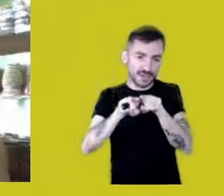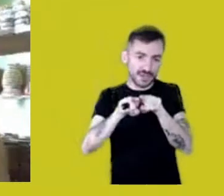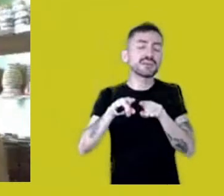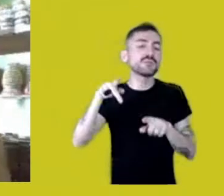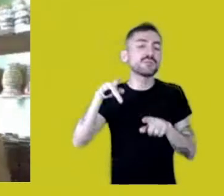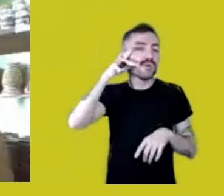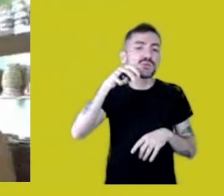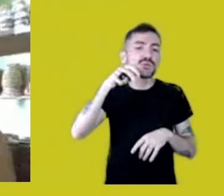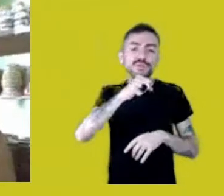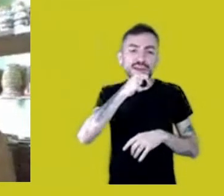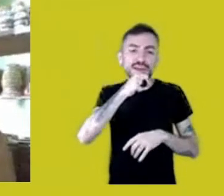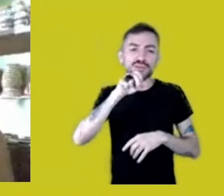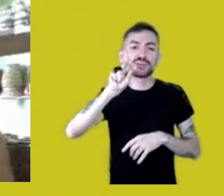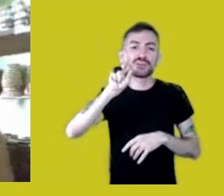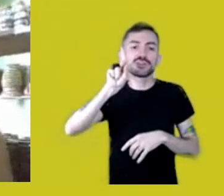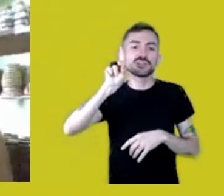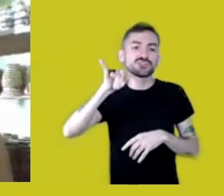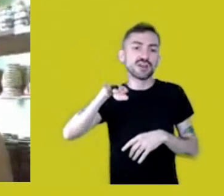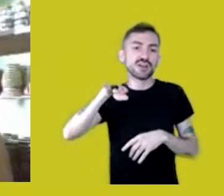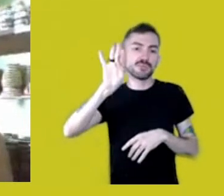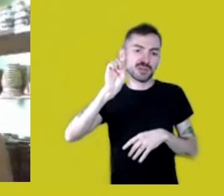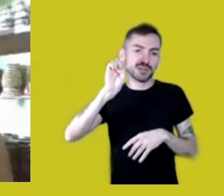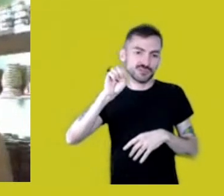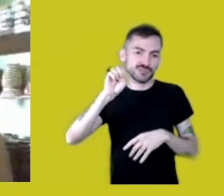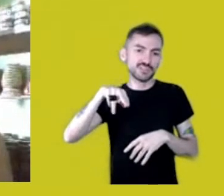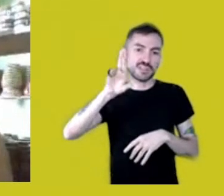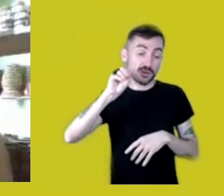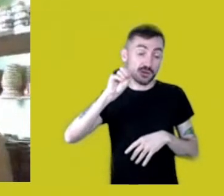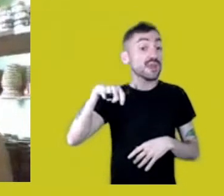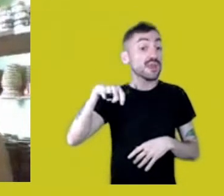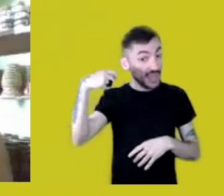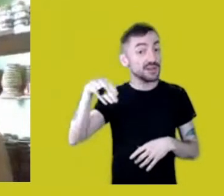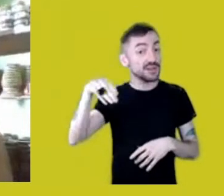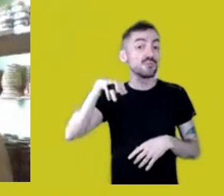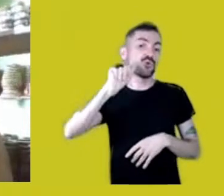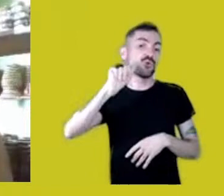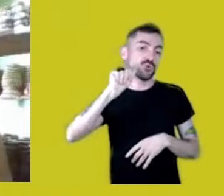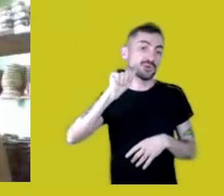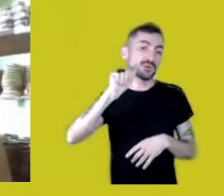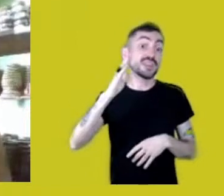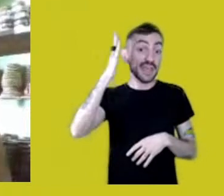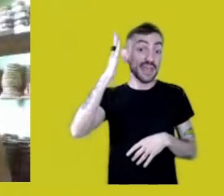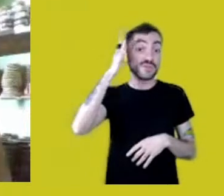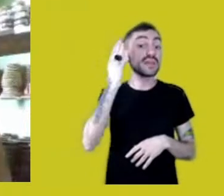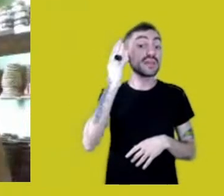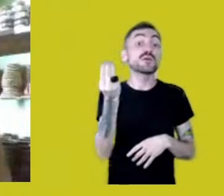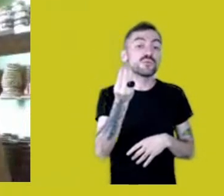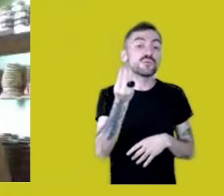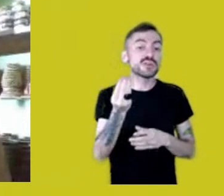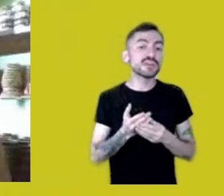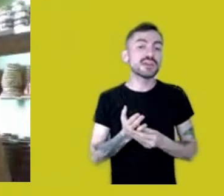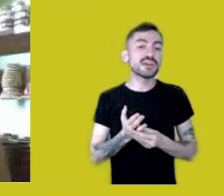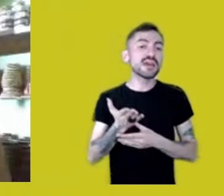and he was Mura. And I know that only because one day we met at Funcultural